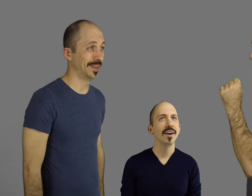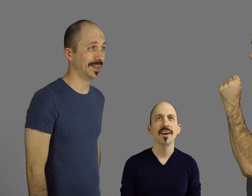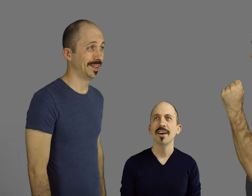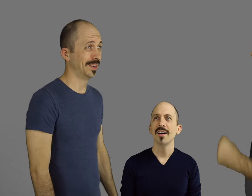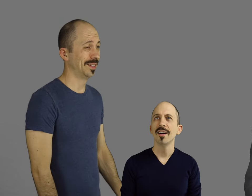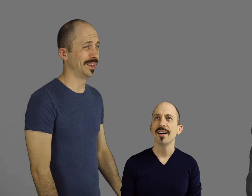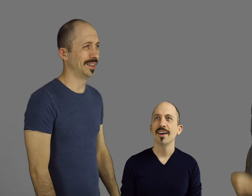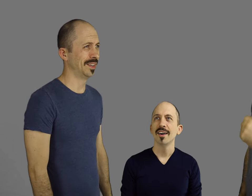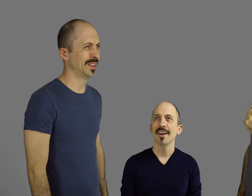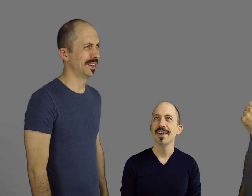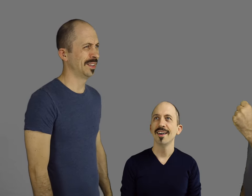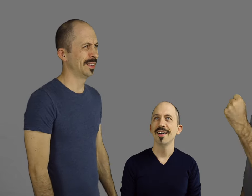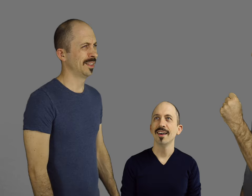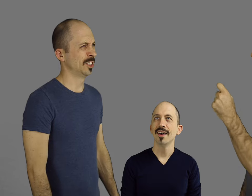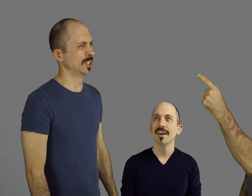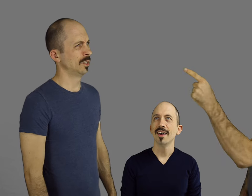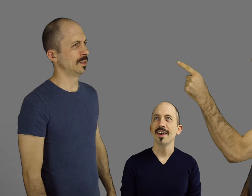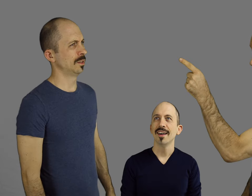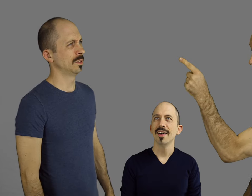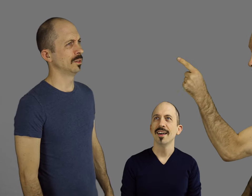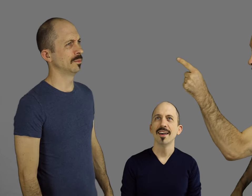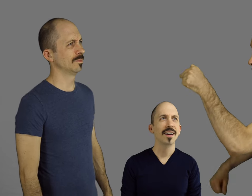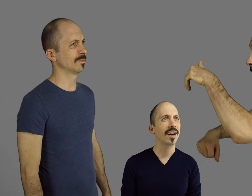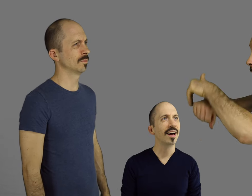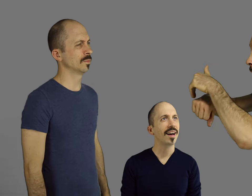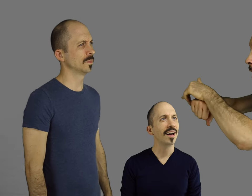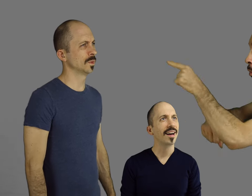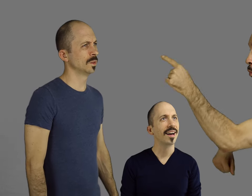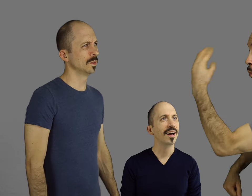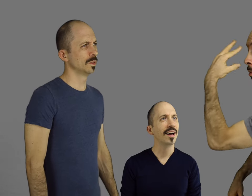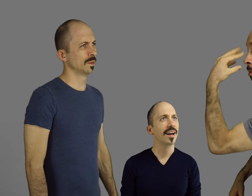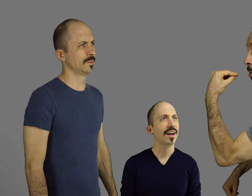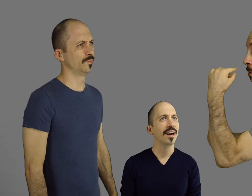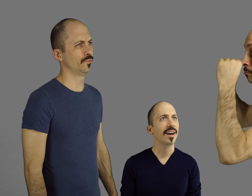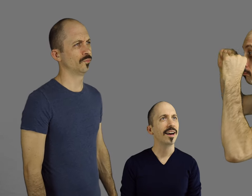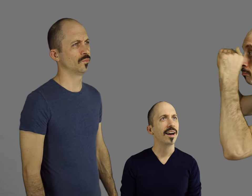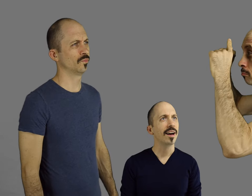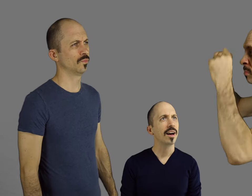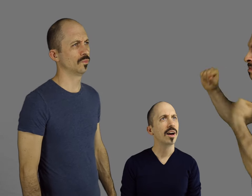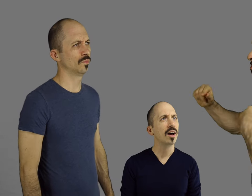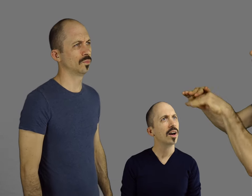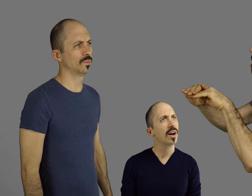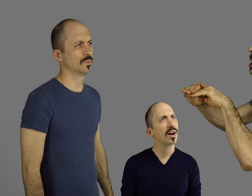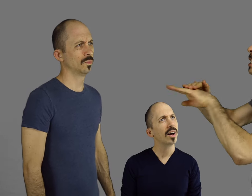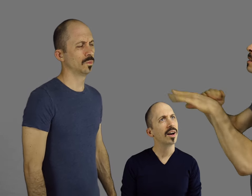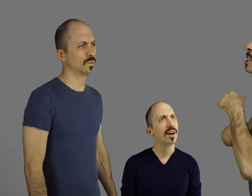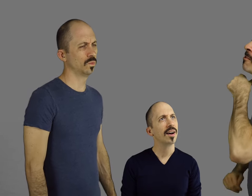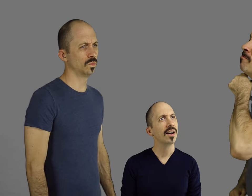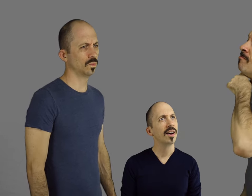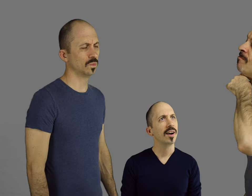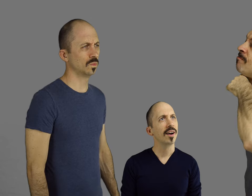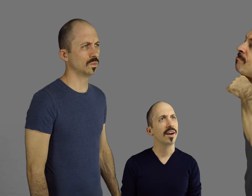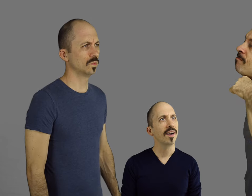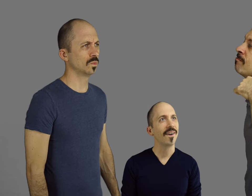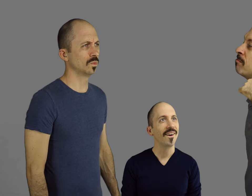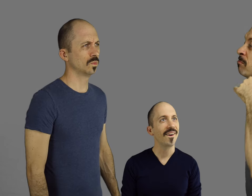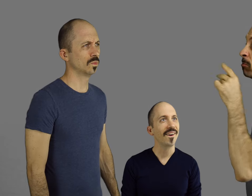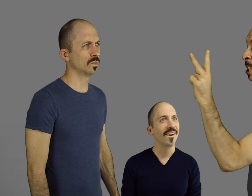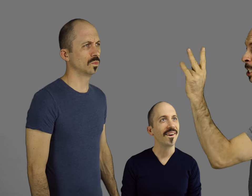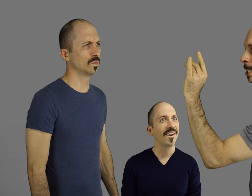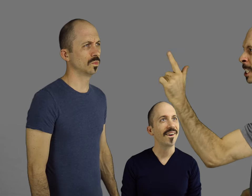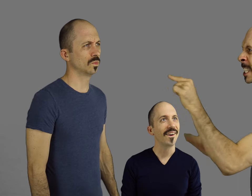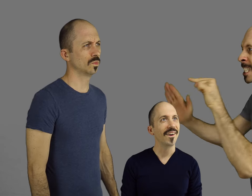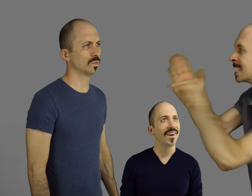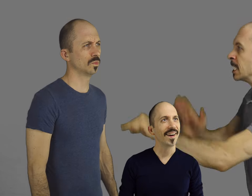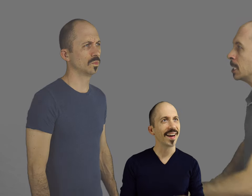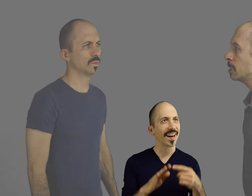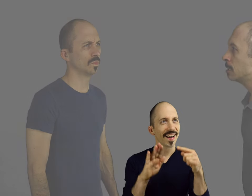You...you. Tonight, you sleep with one eye open. I'm gonna come in, slit your throat and K-I-L-L, KILL you!